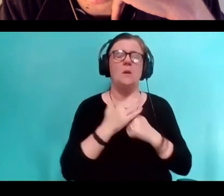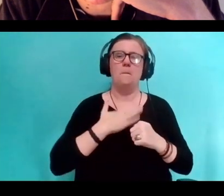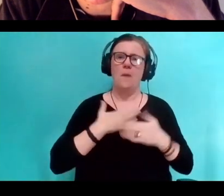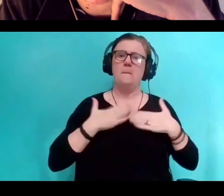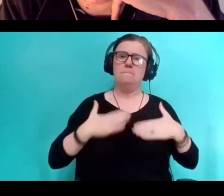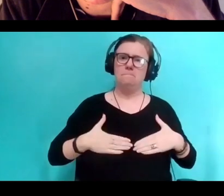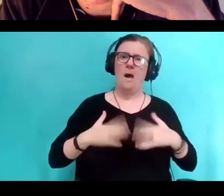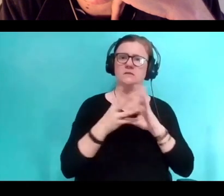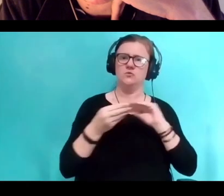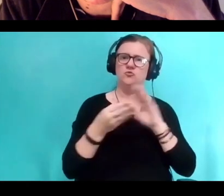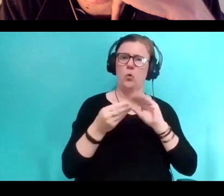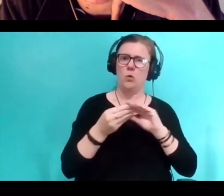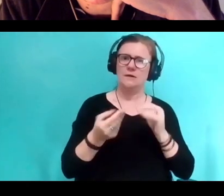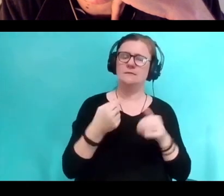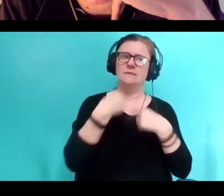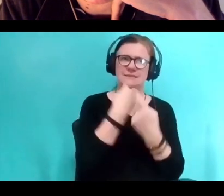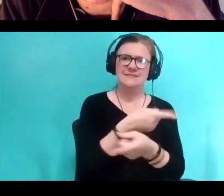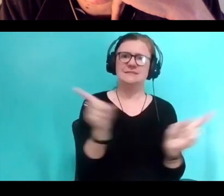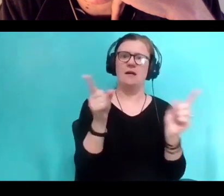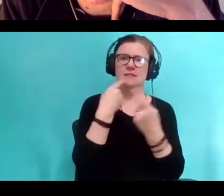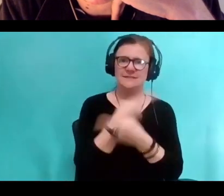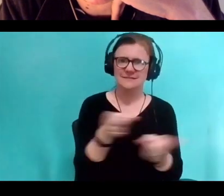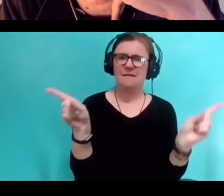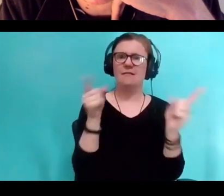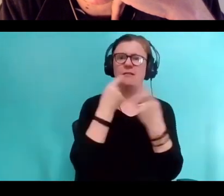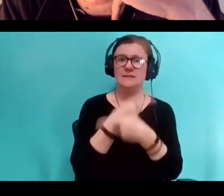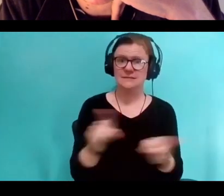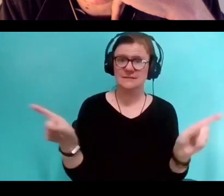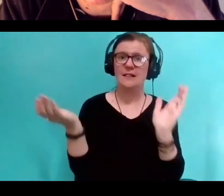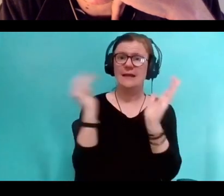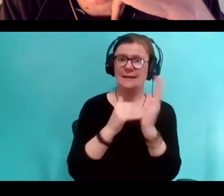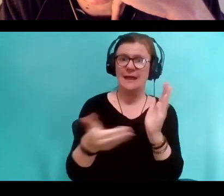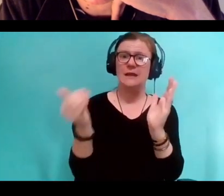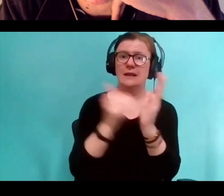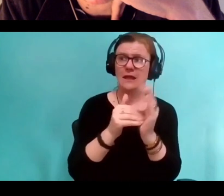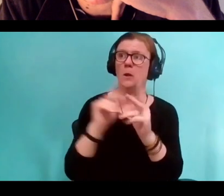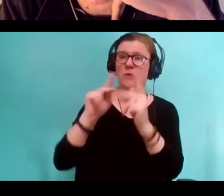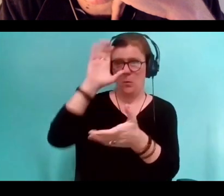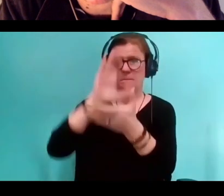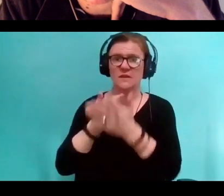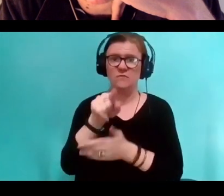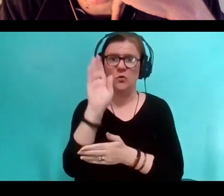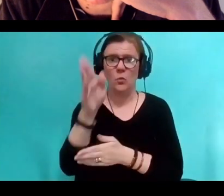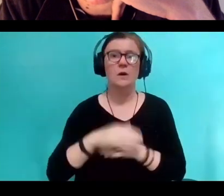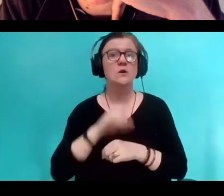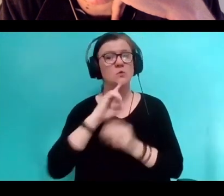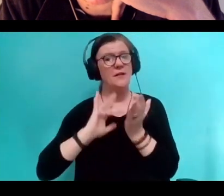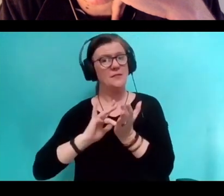and your experience in ways to get you believed. Because medicine is very interested in not believing you